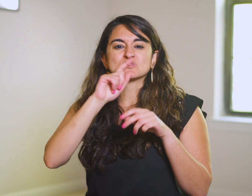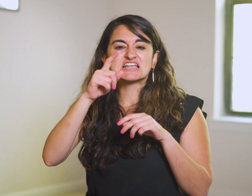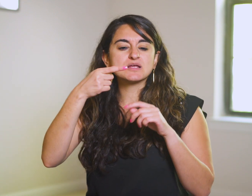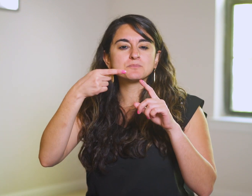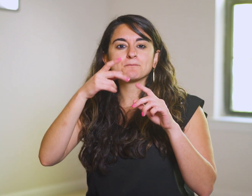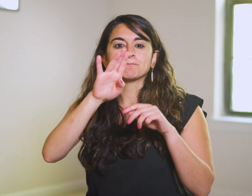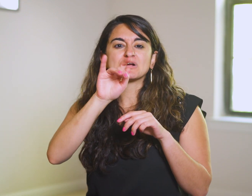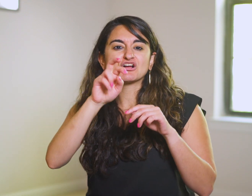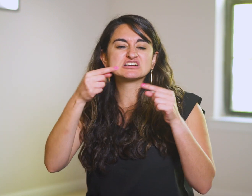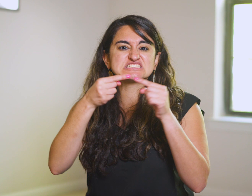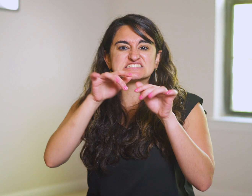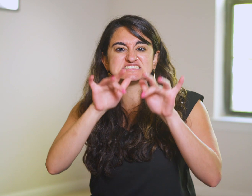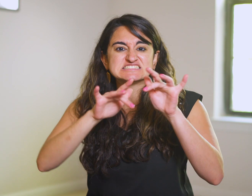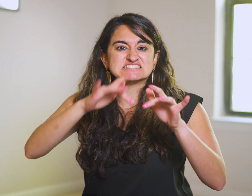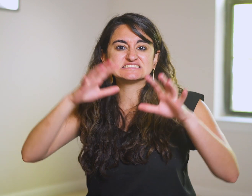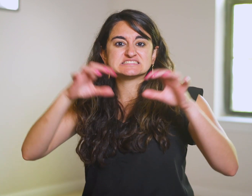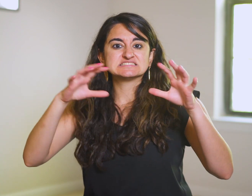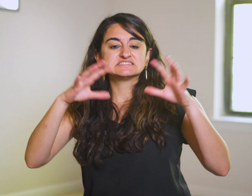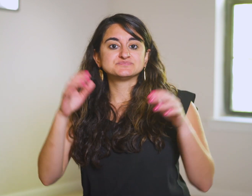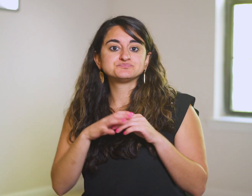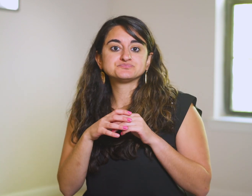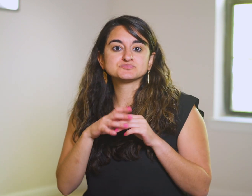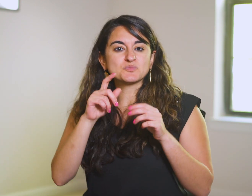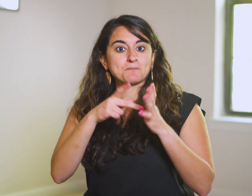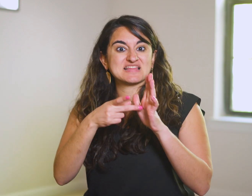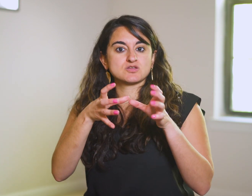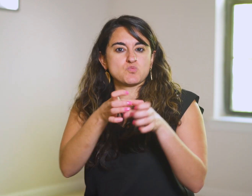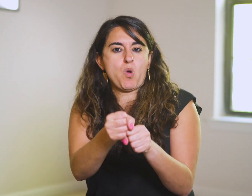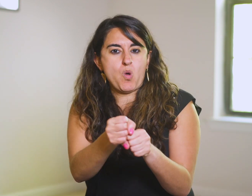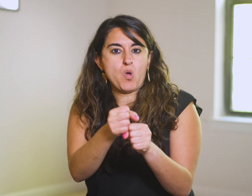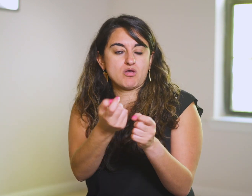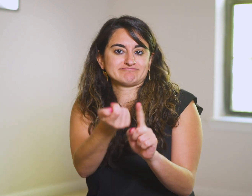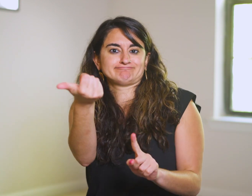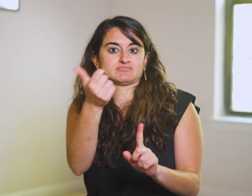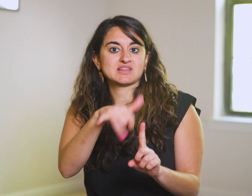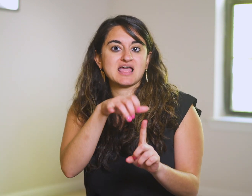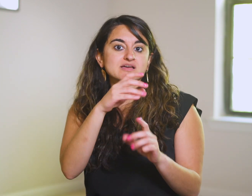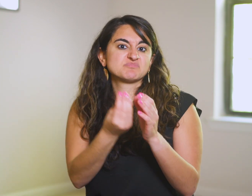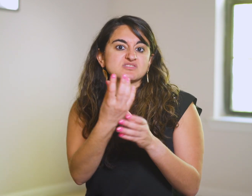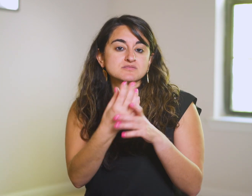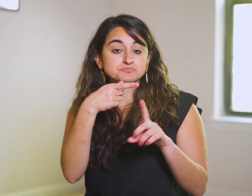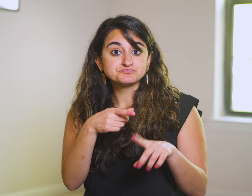where the seed takes root but thorns choke it and crowd it out.